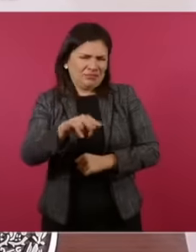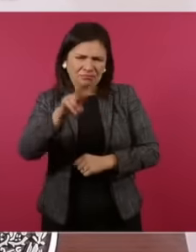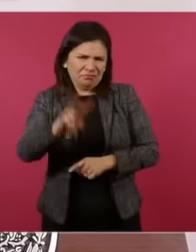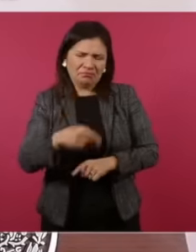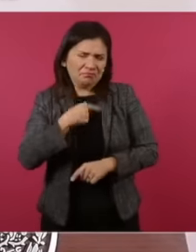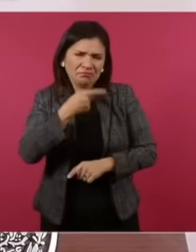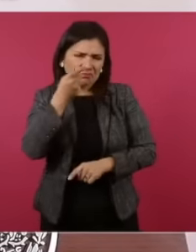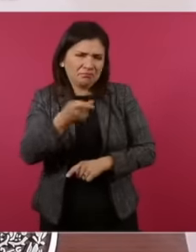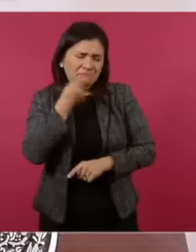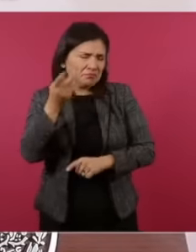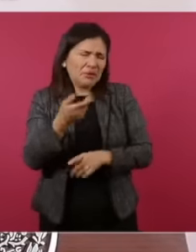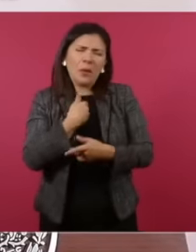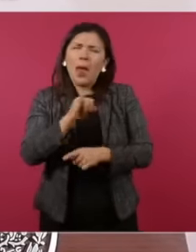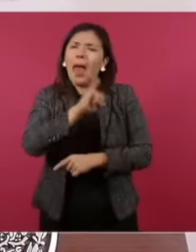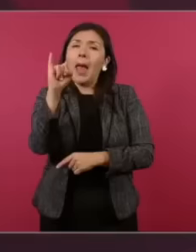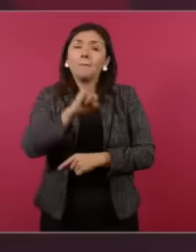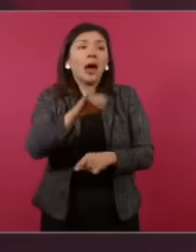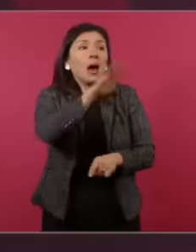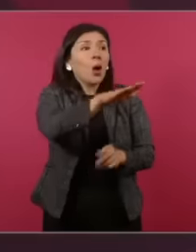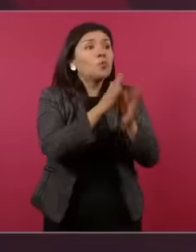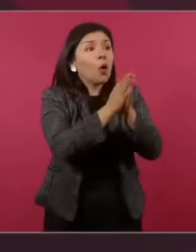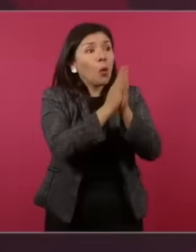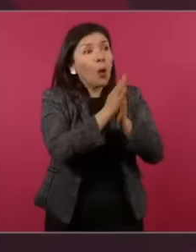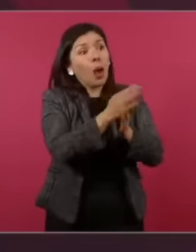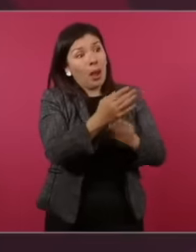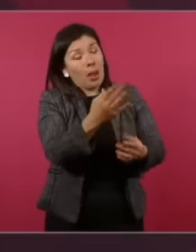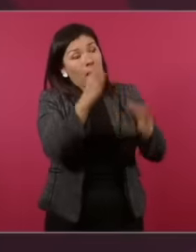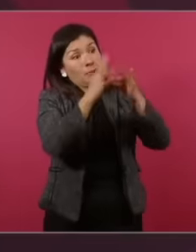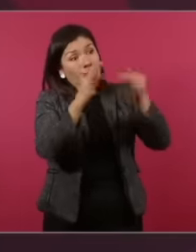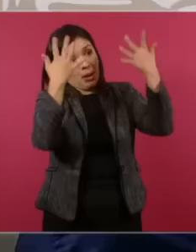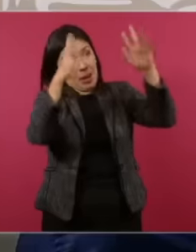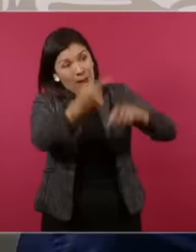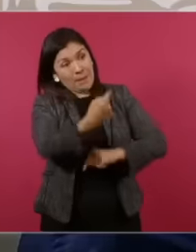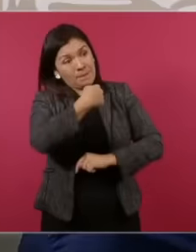I have asked you No one who speaks well of me, but there are many who are